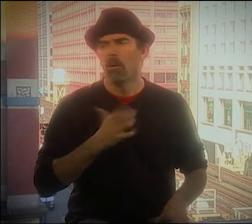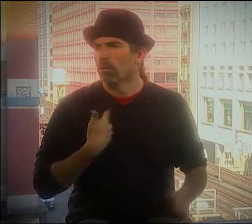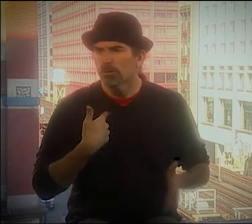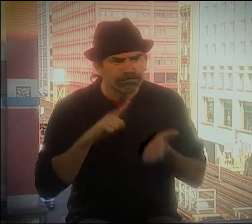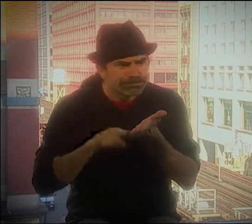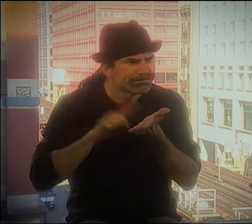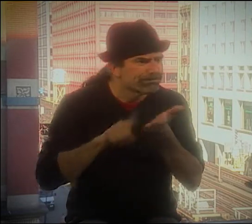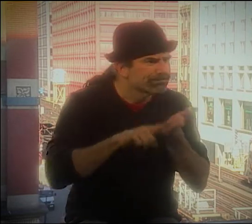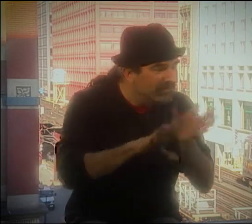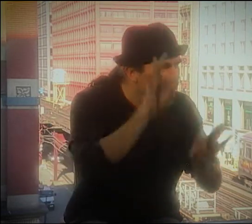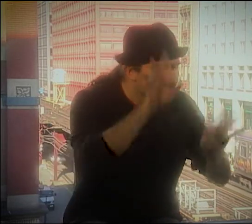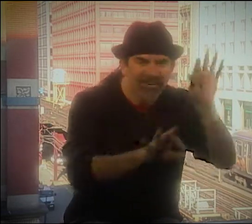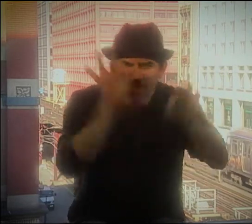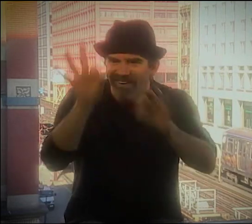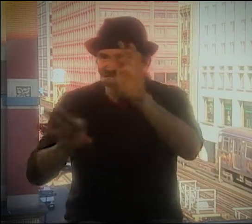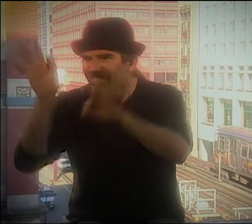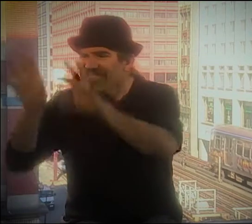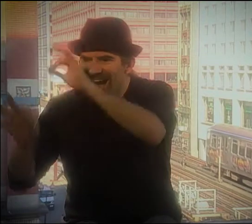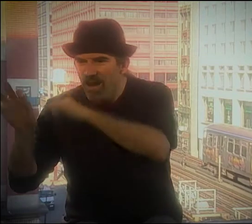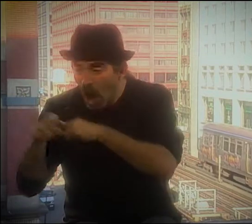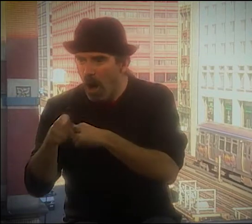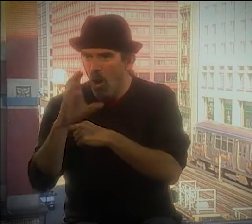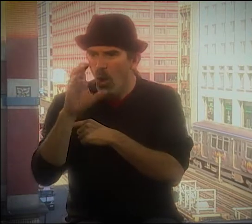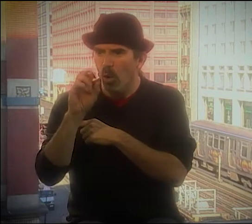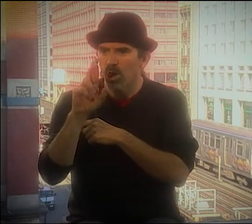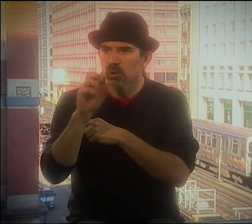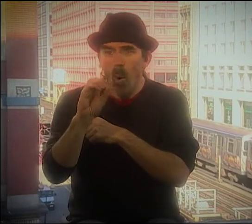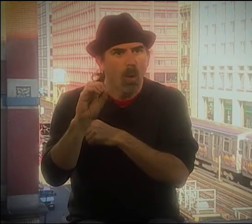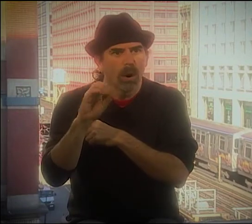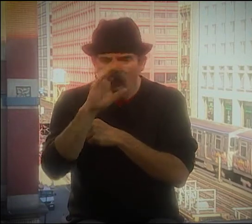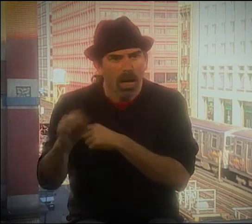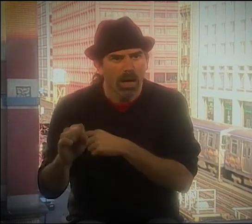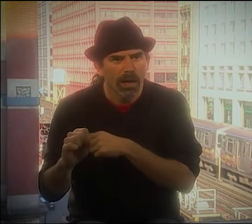I DIDN'T EVEN KNOW ABOUT THIS, THESE BEAT POETS.